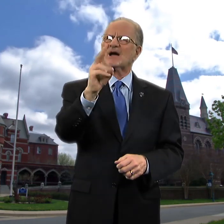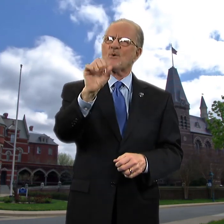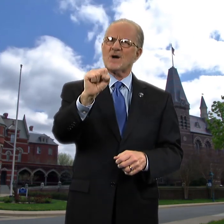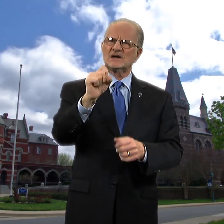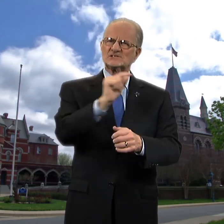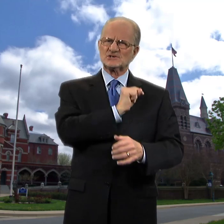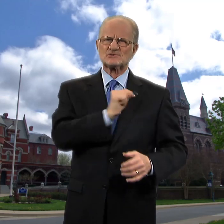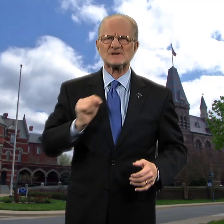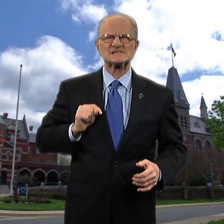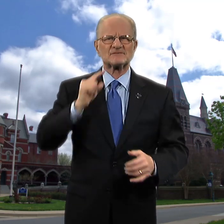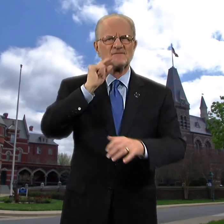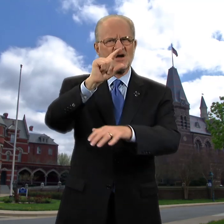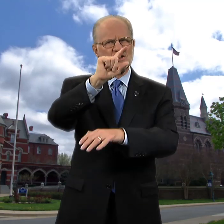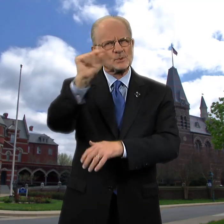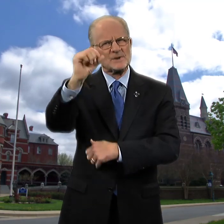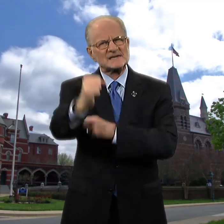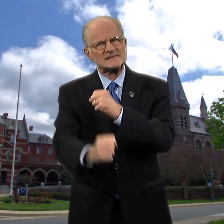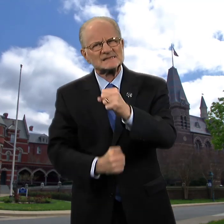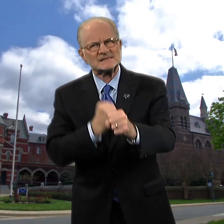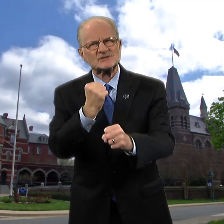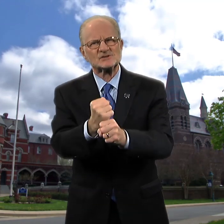He was a trustee for 20 years,